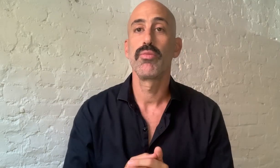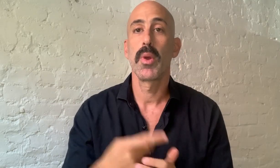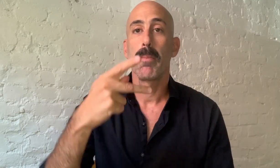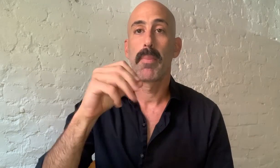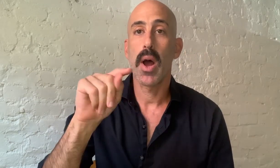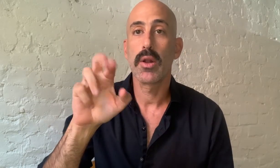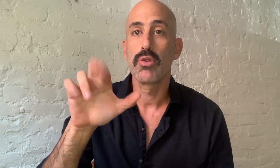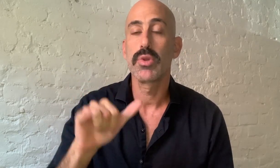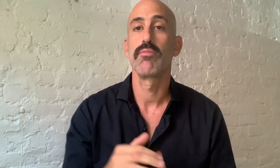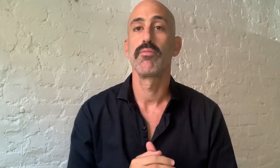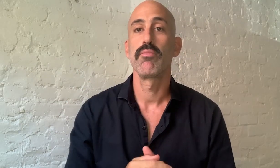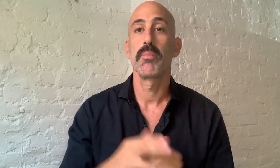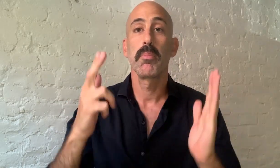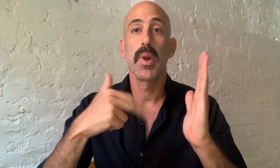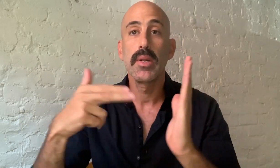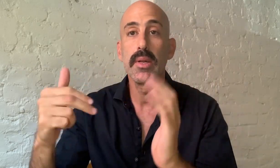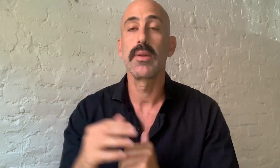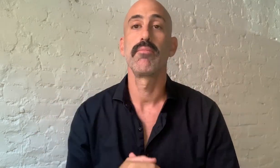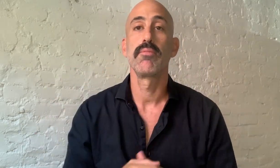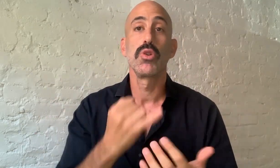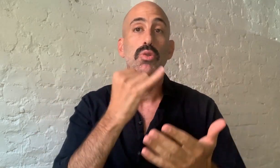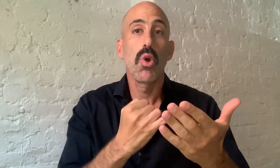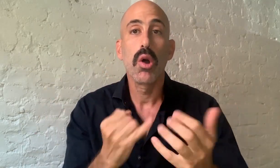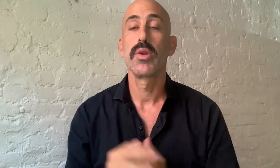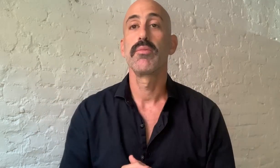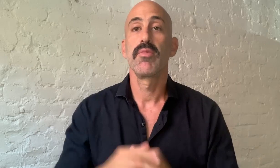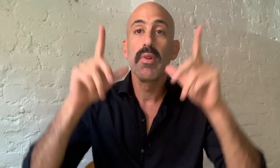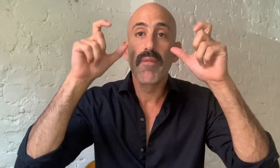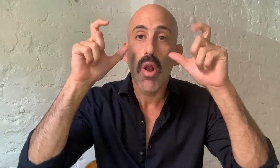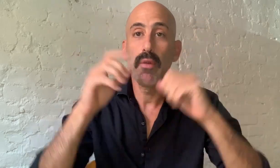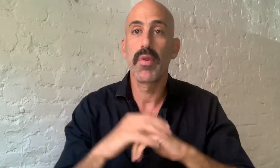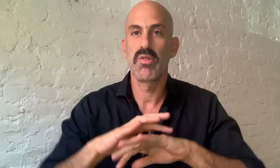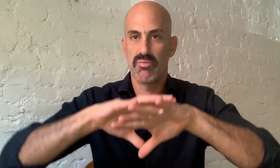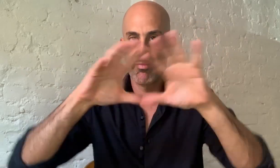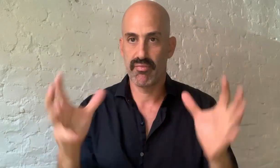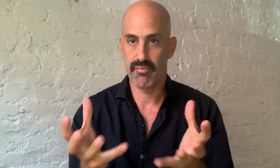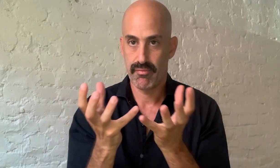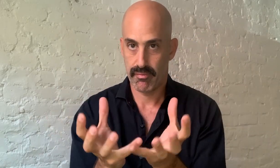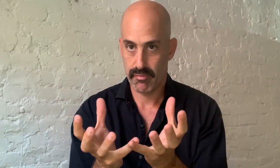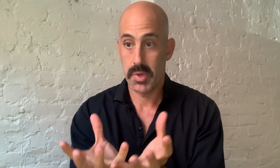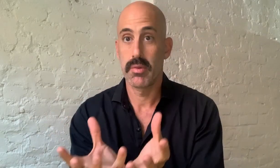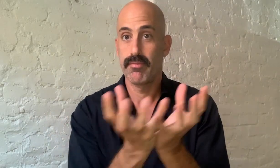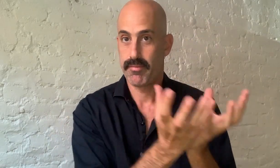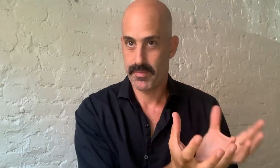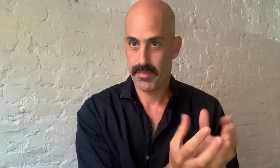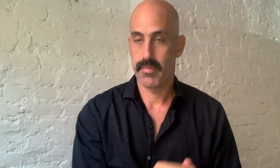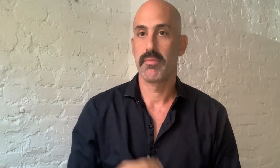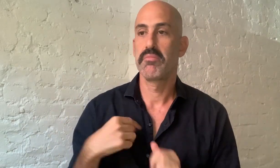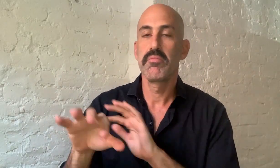pottery, paintings, drawings, and photographs.